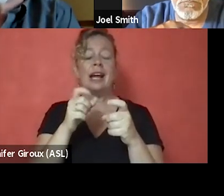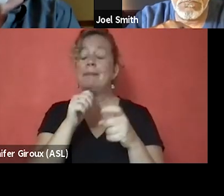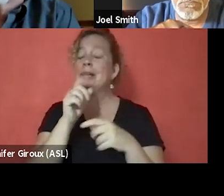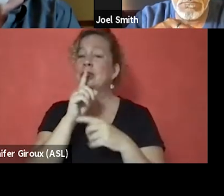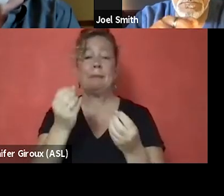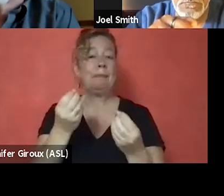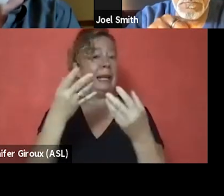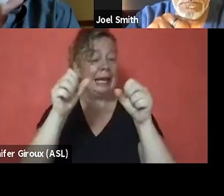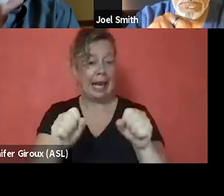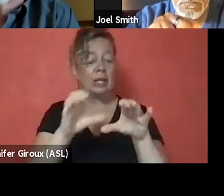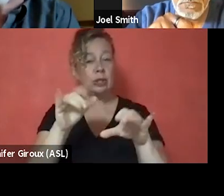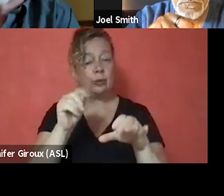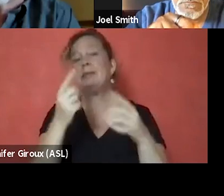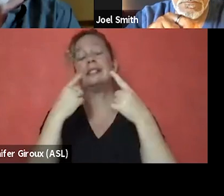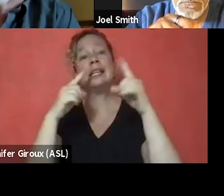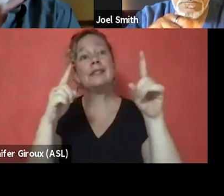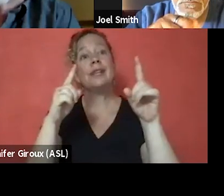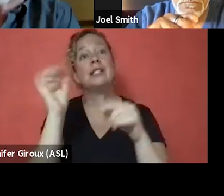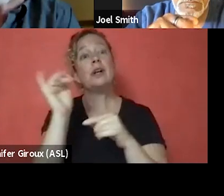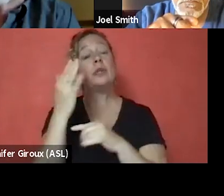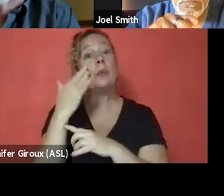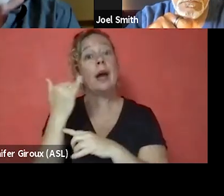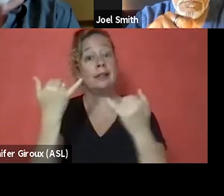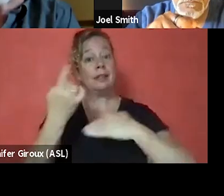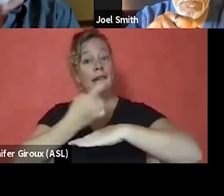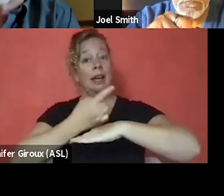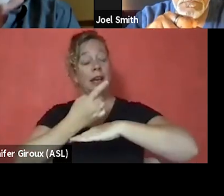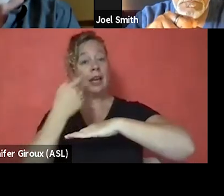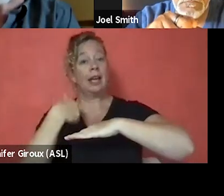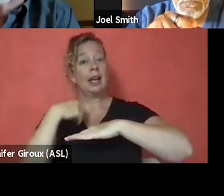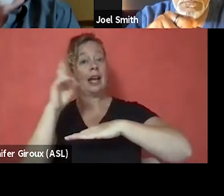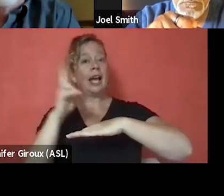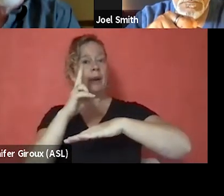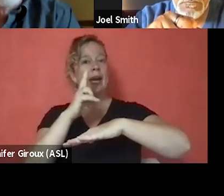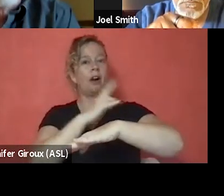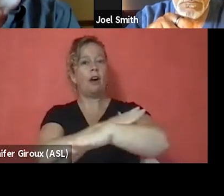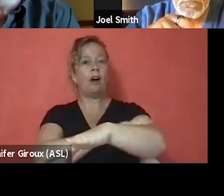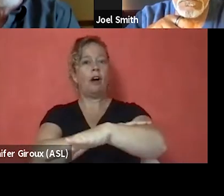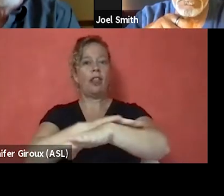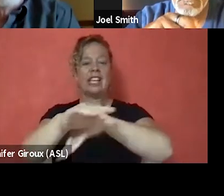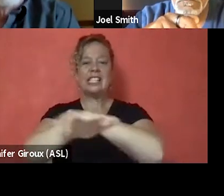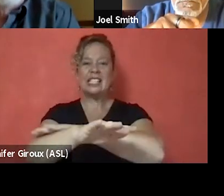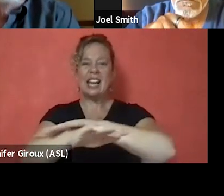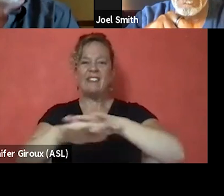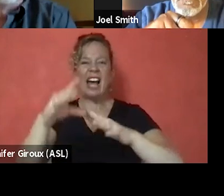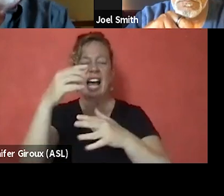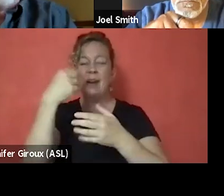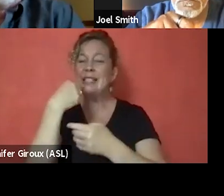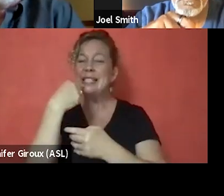And it's also why today I wear all this stuff on my sleeves. I'll tell you everything you wanna know